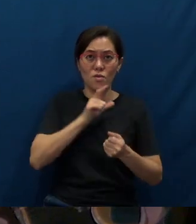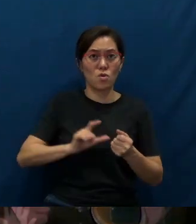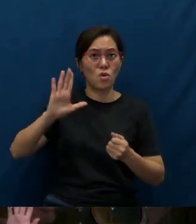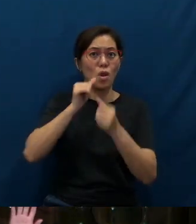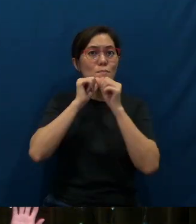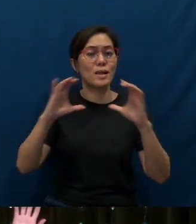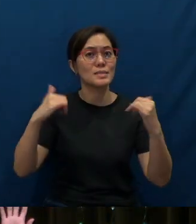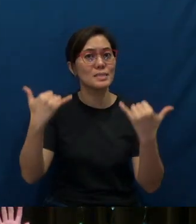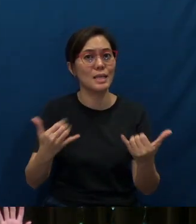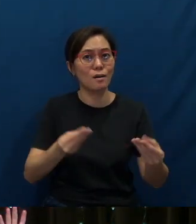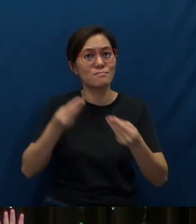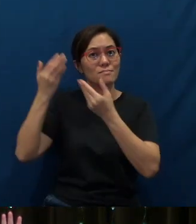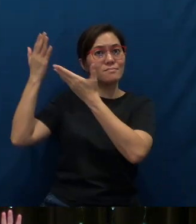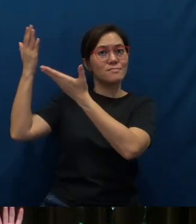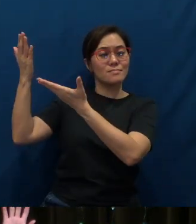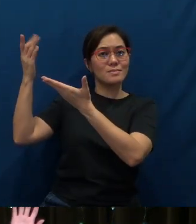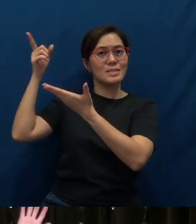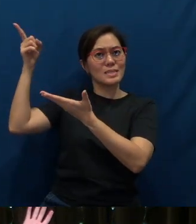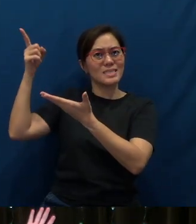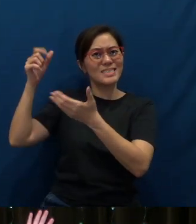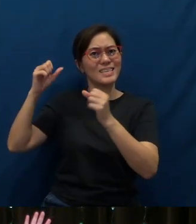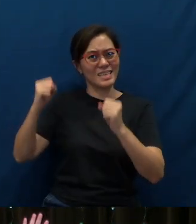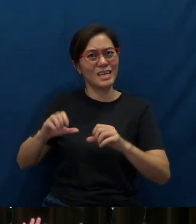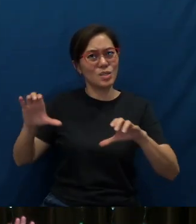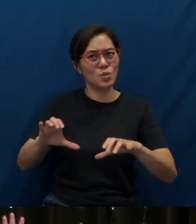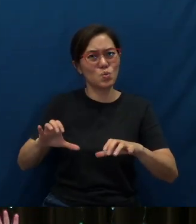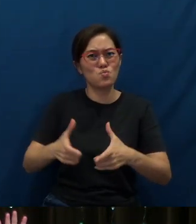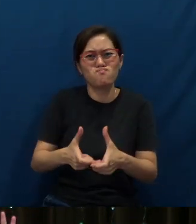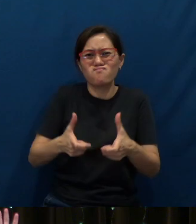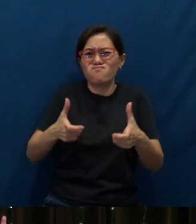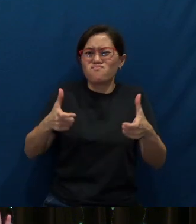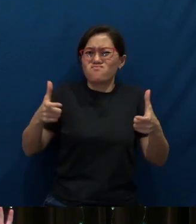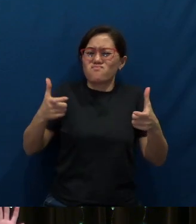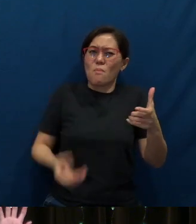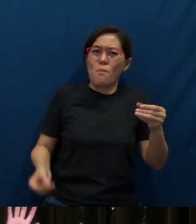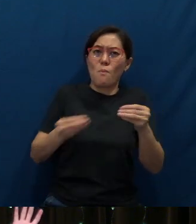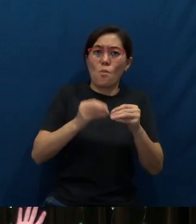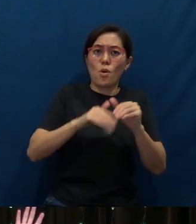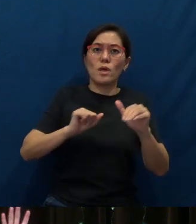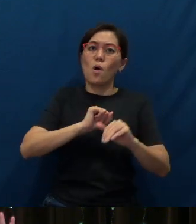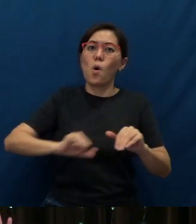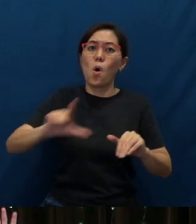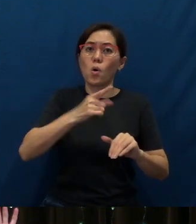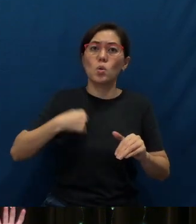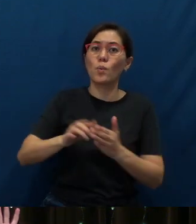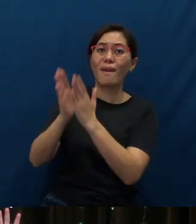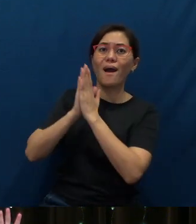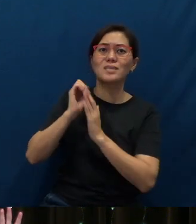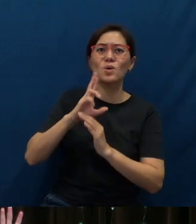Now to Him who is able to do immeasurably more than all we ask or imagine, according